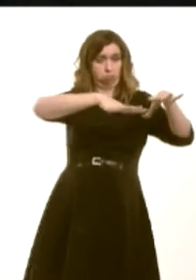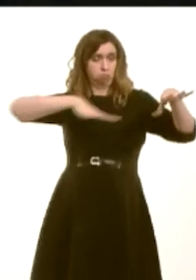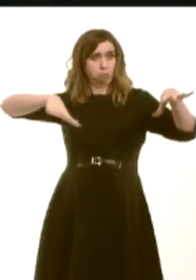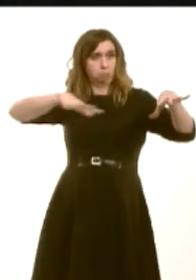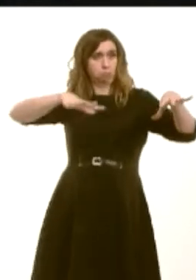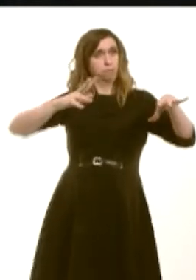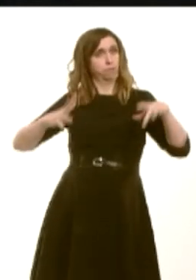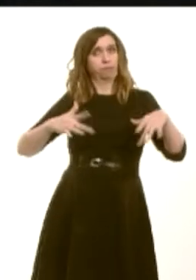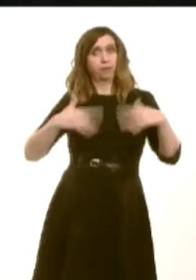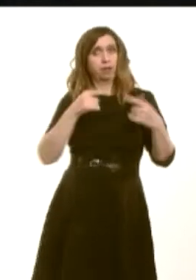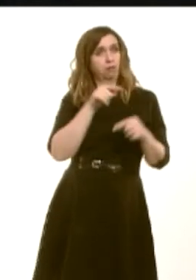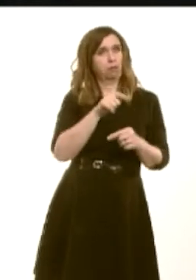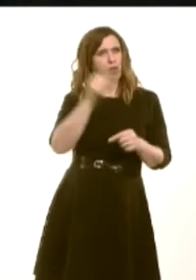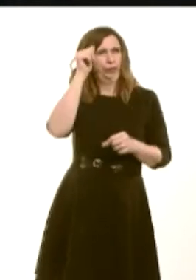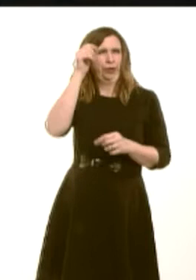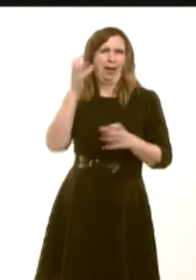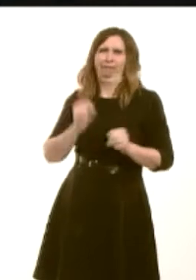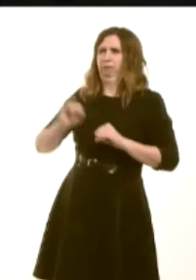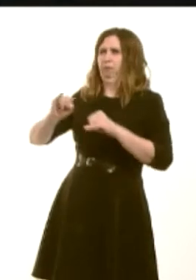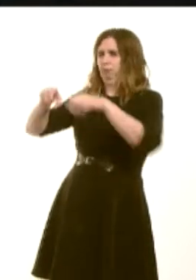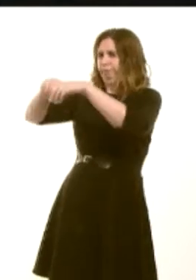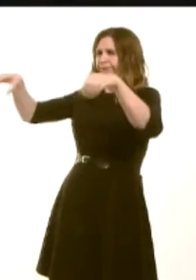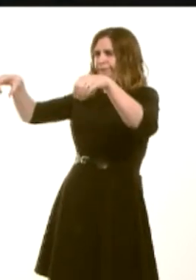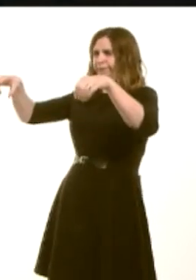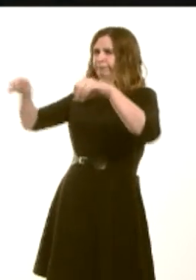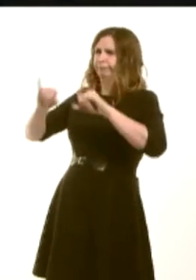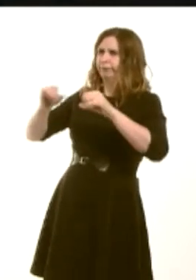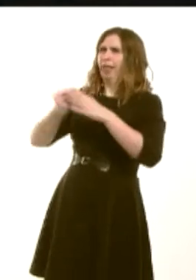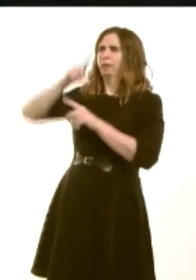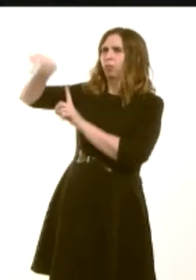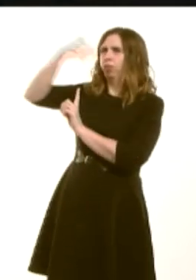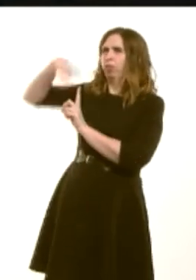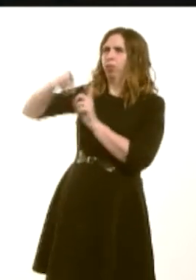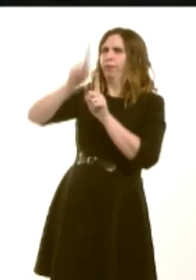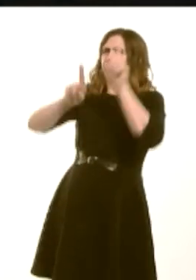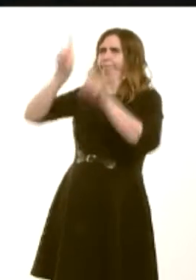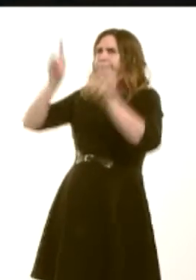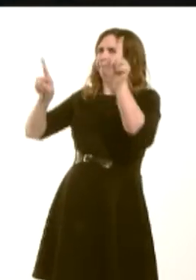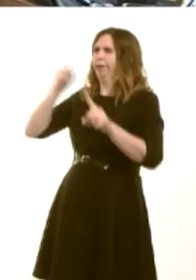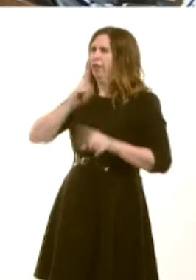or, indeed, visually intrusive windfarms? Will your Government be negotiating with the